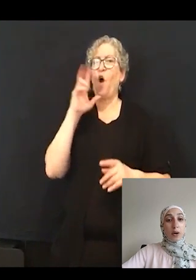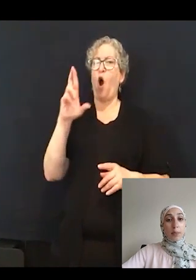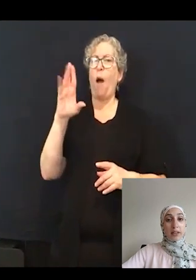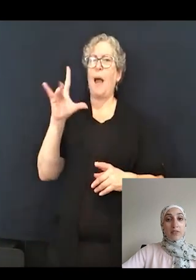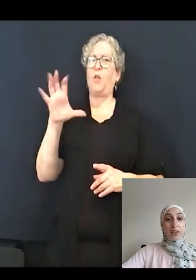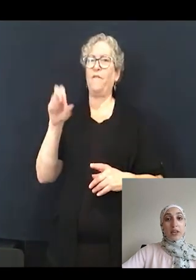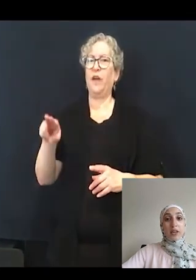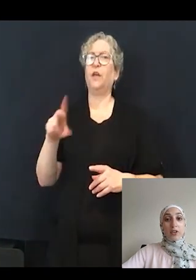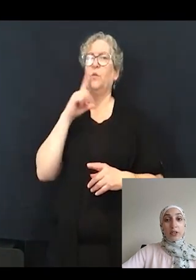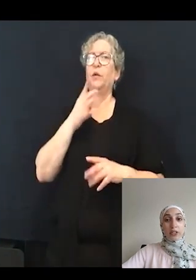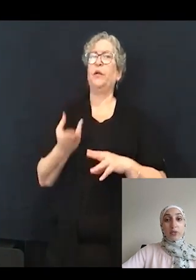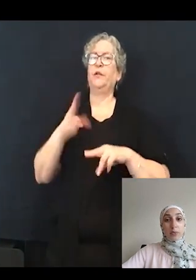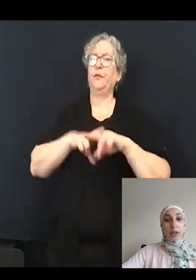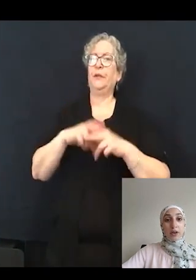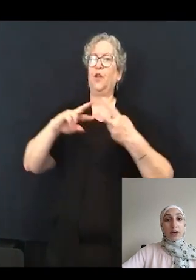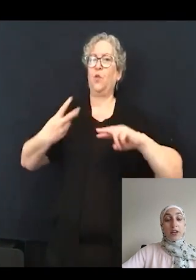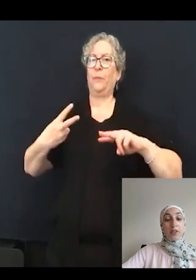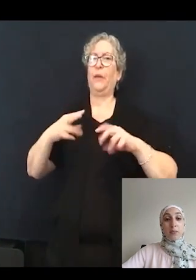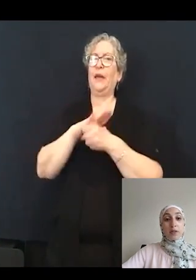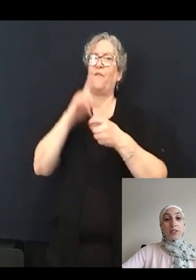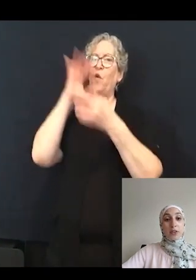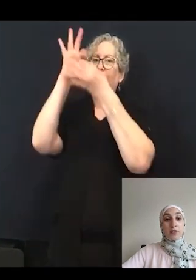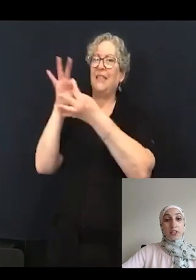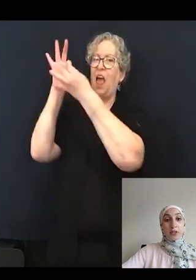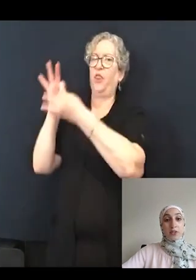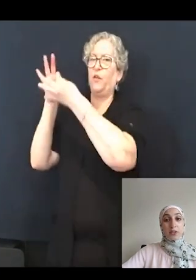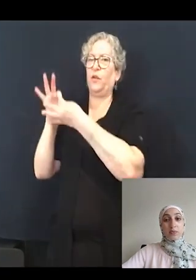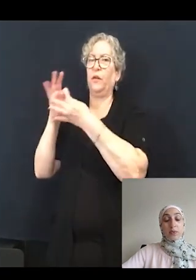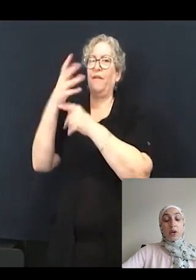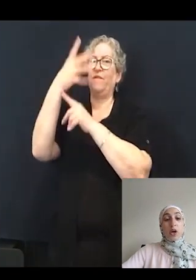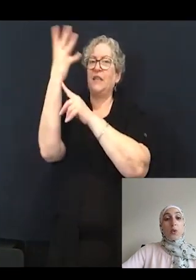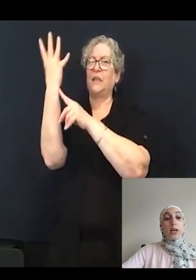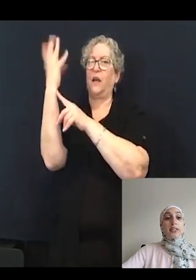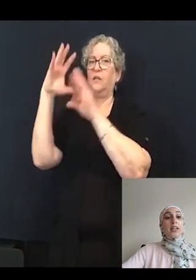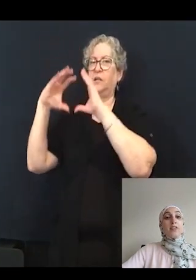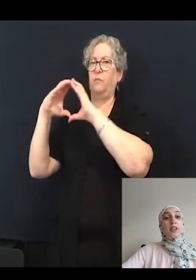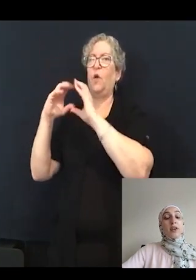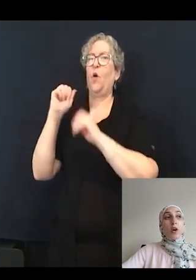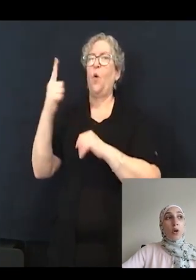increases ribbon area and the number of tethered vesicles. We identified that all three compounds